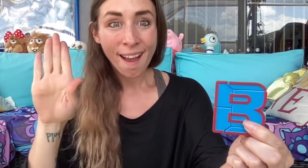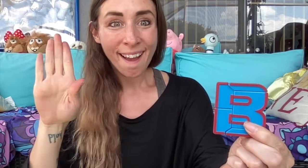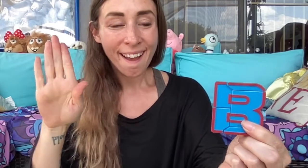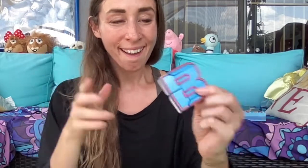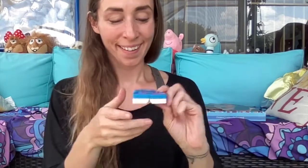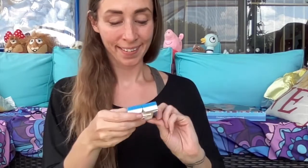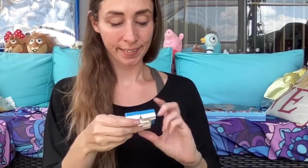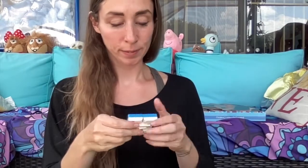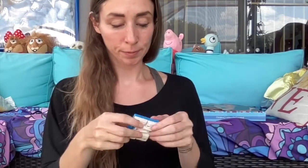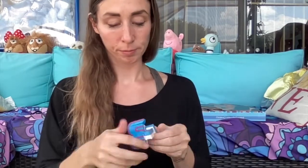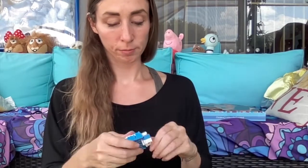Let's try b